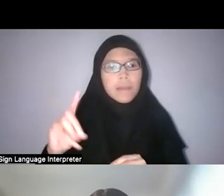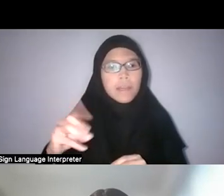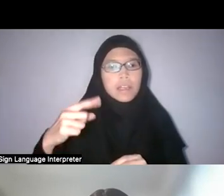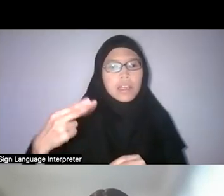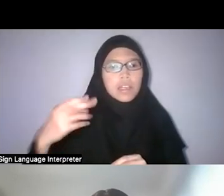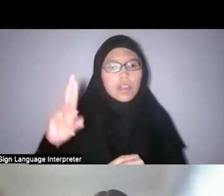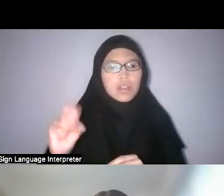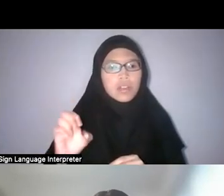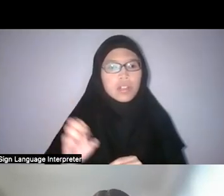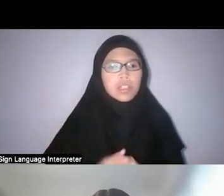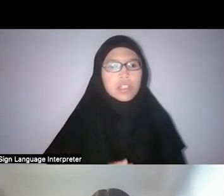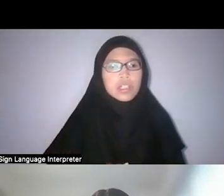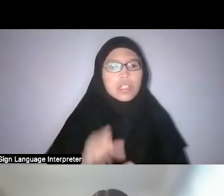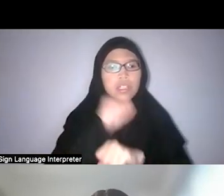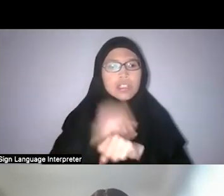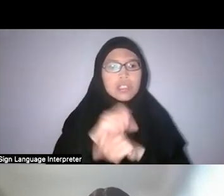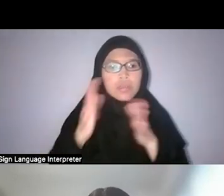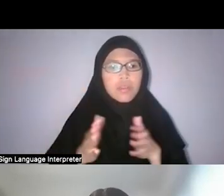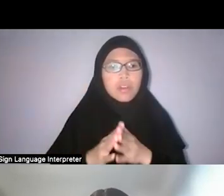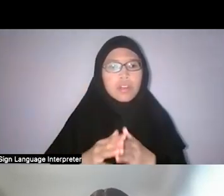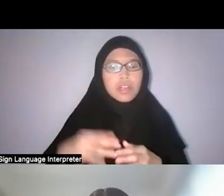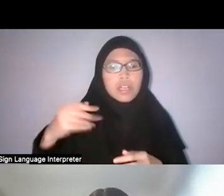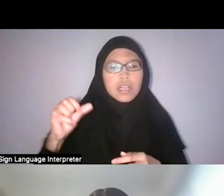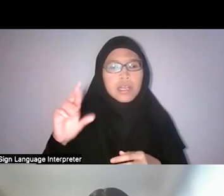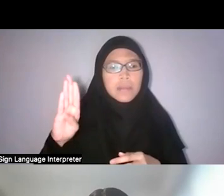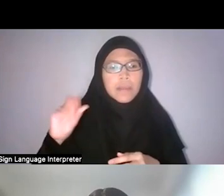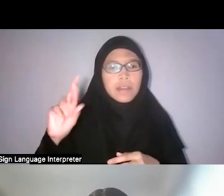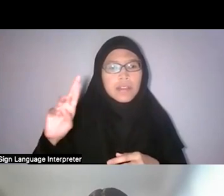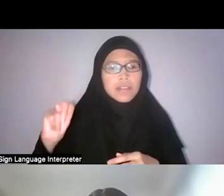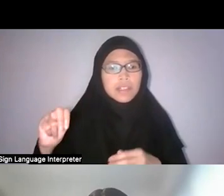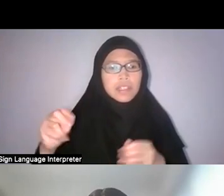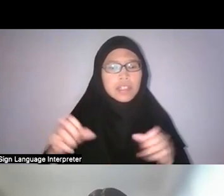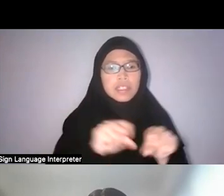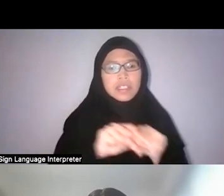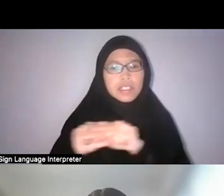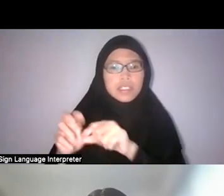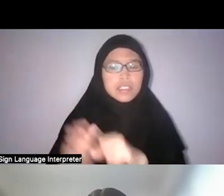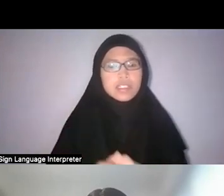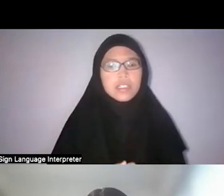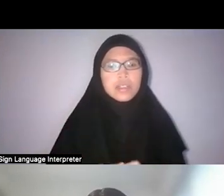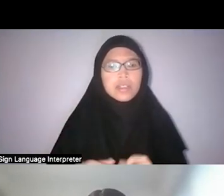and he was instrumental in a lot of the taxonomic organisation between 1920s to 1950s,